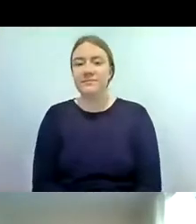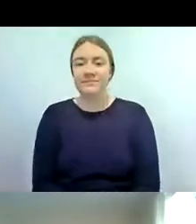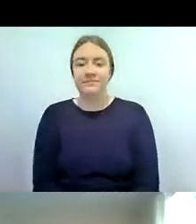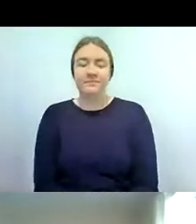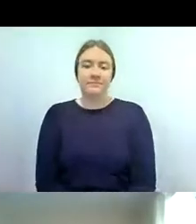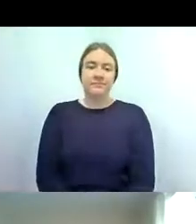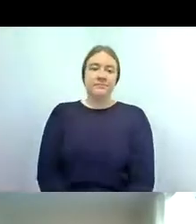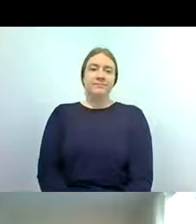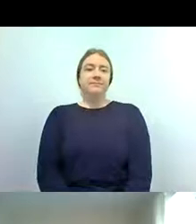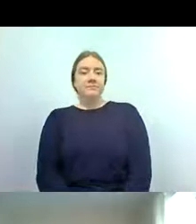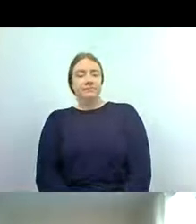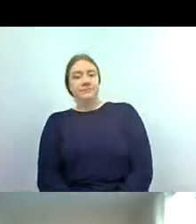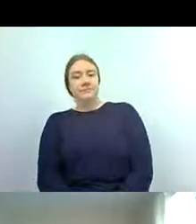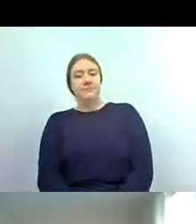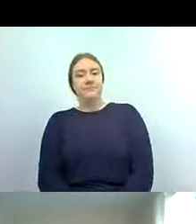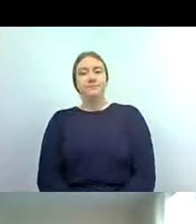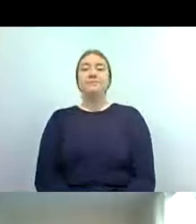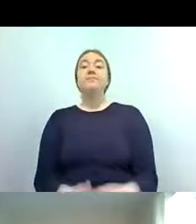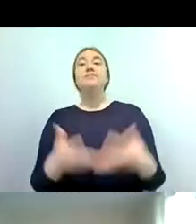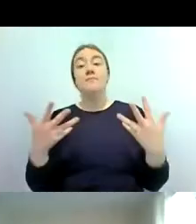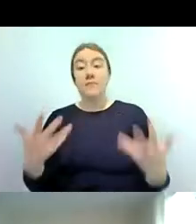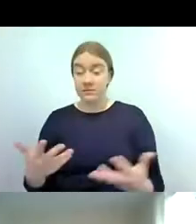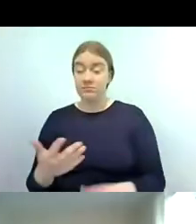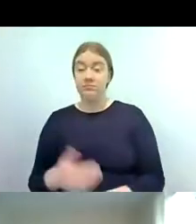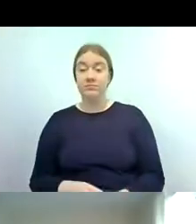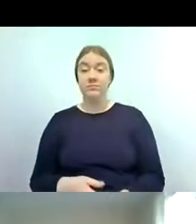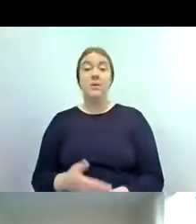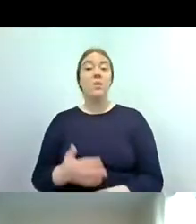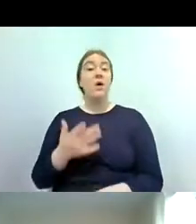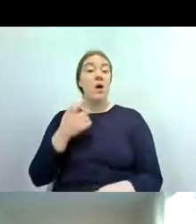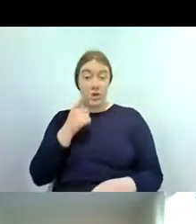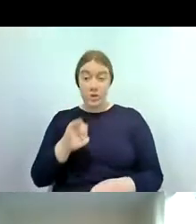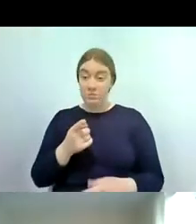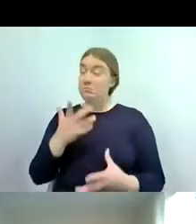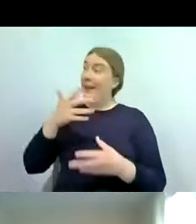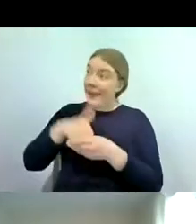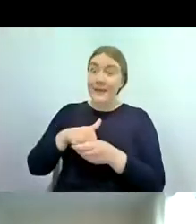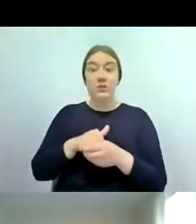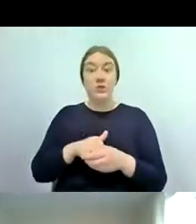once you've spent some time getting used to the basic scheme or the urban scheme they